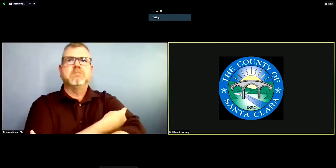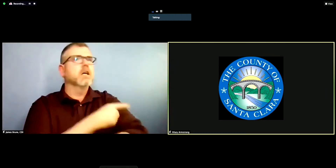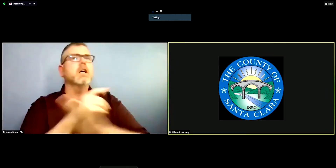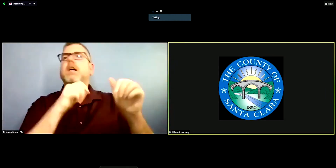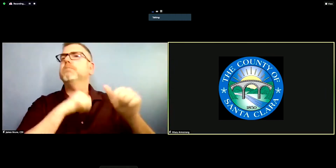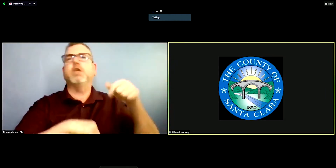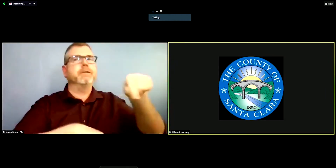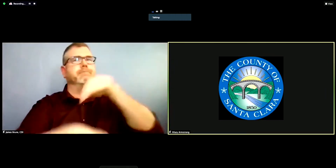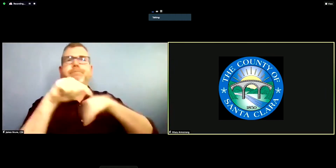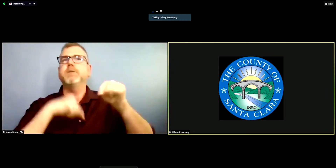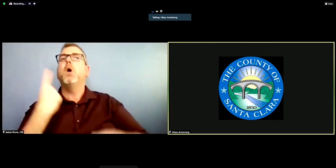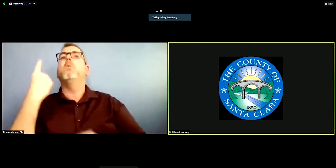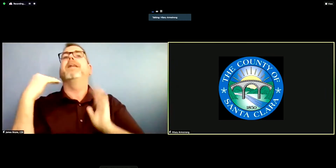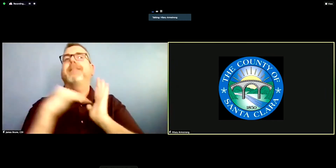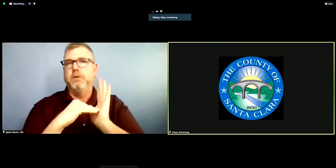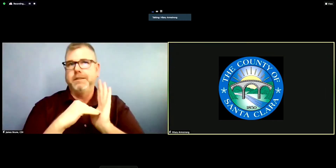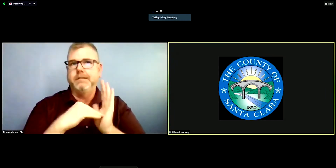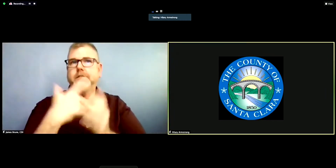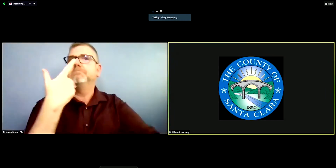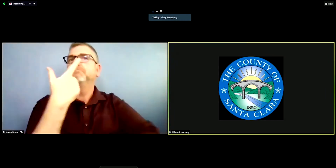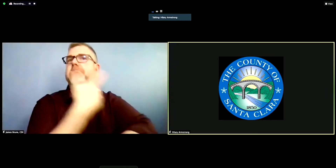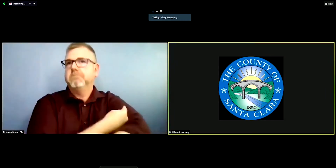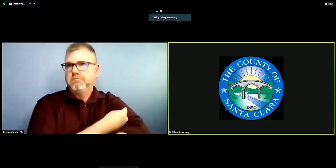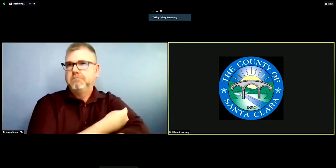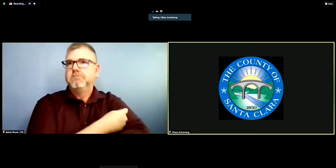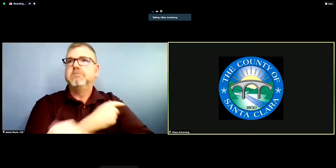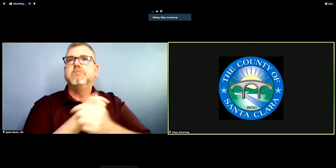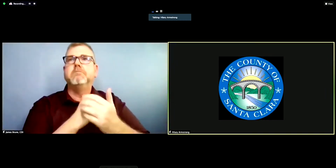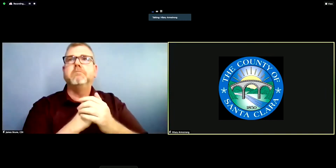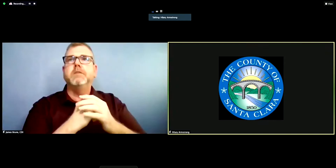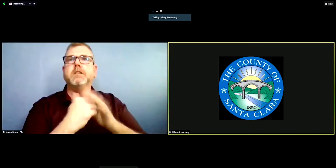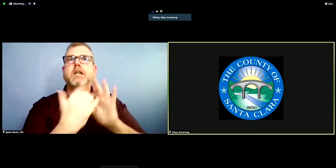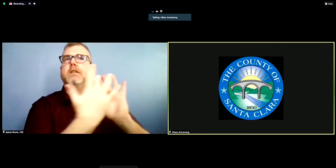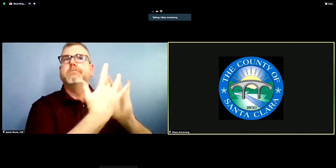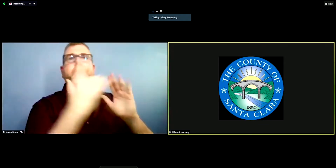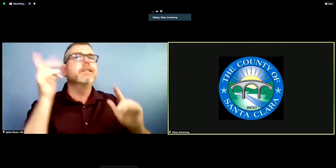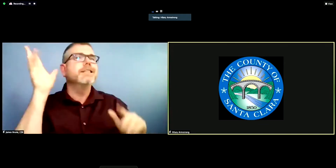Tamara, it sounds like we've lost you for a moment. We had the first part of your question.